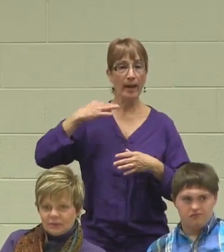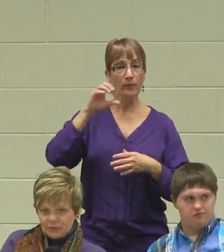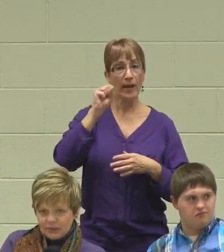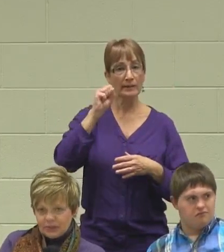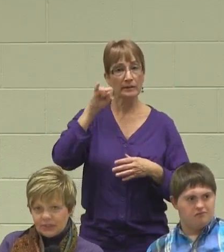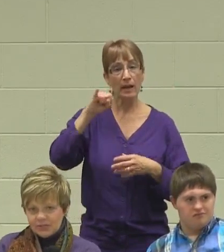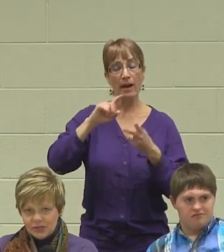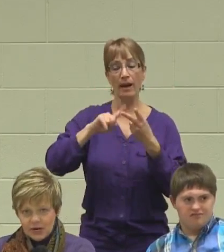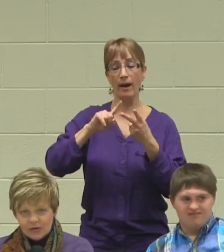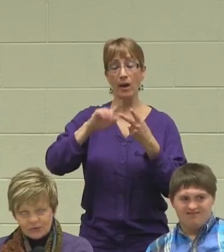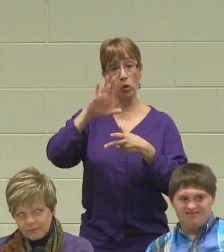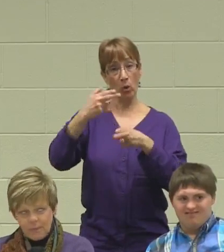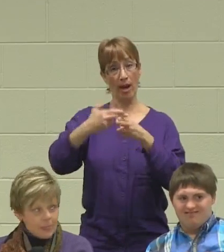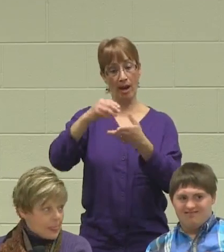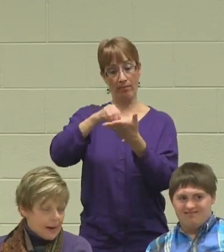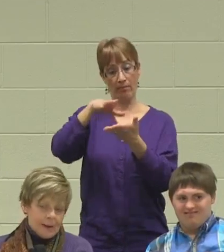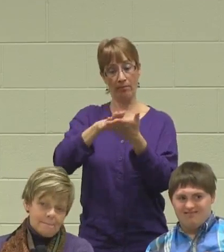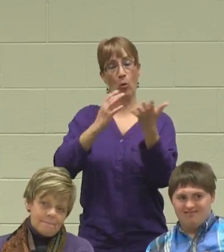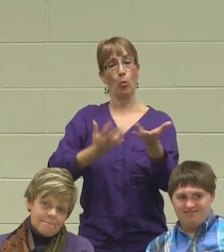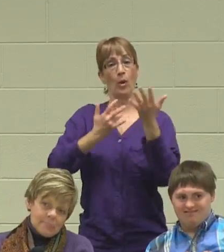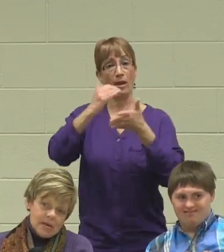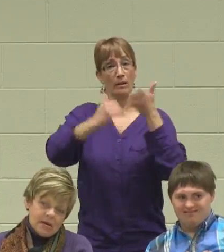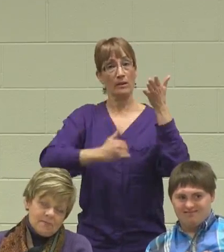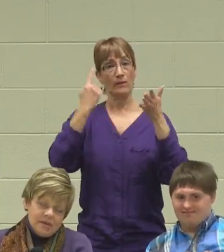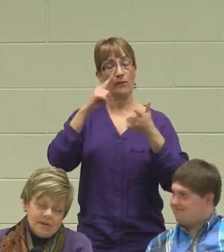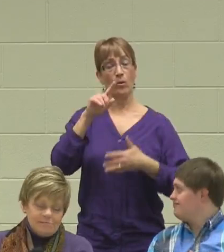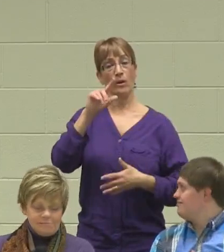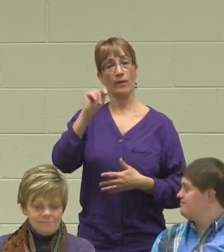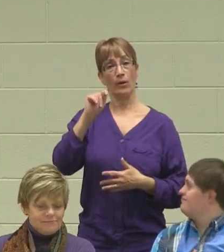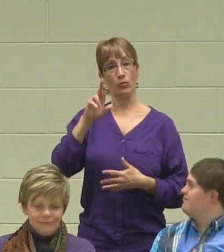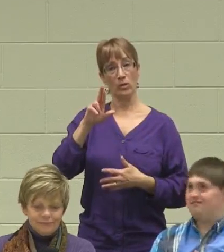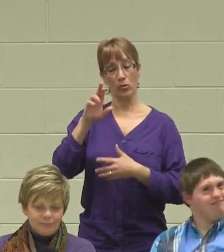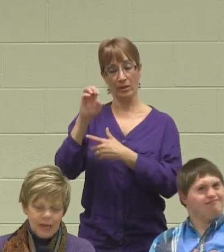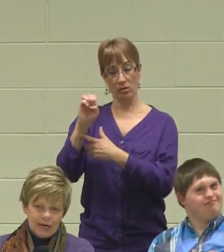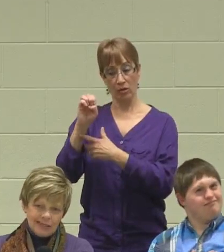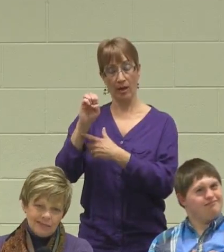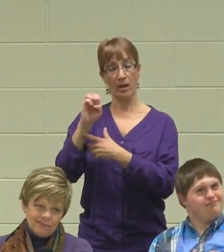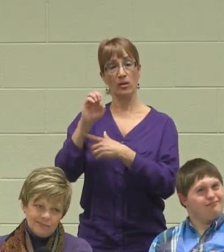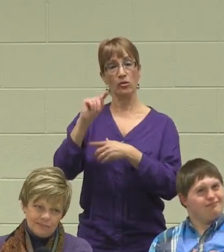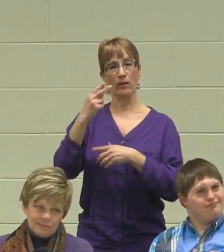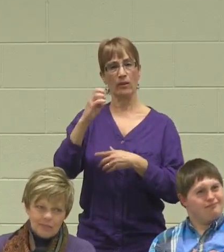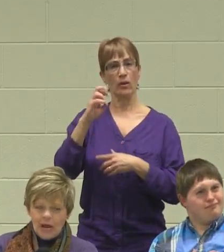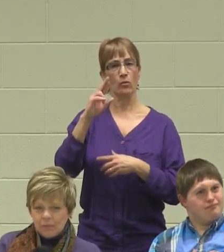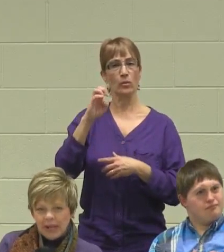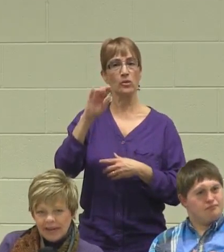for Resource Exchange. It can be applying